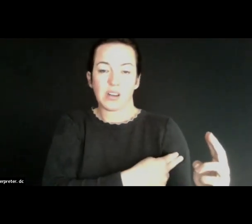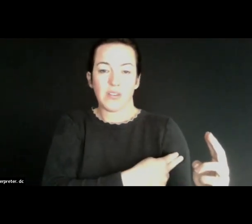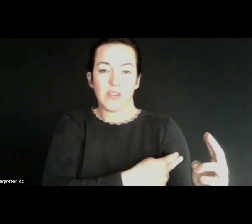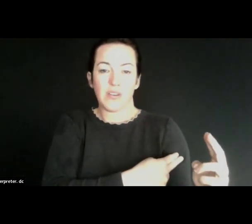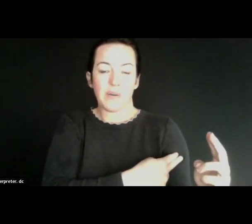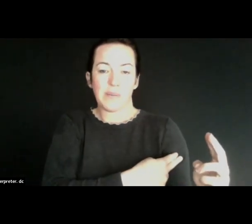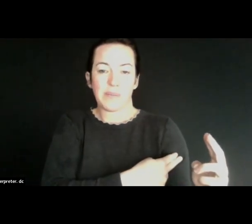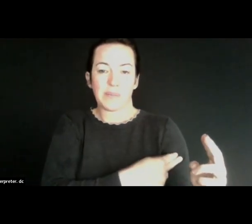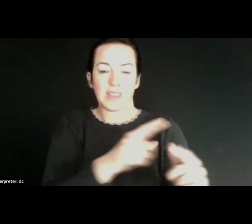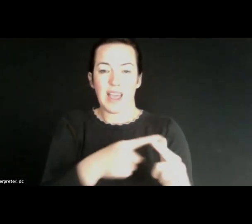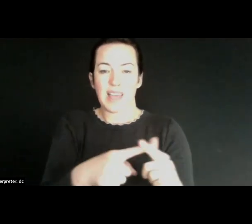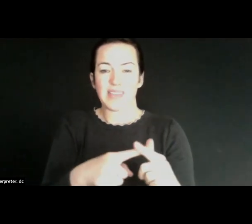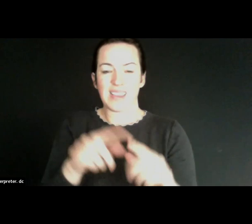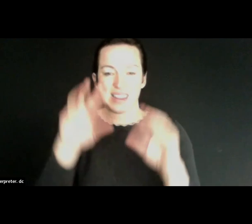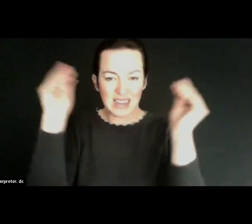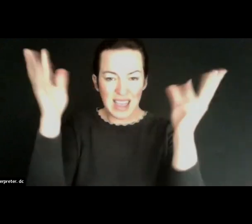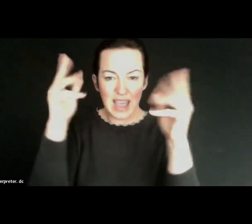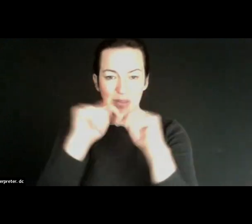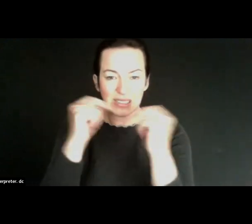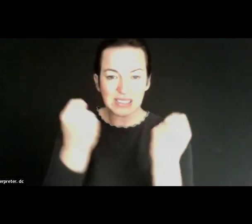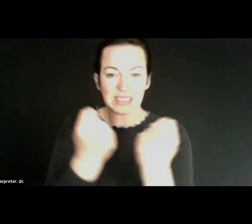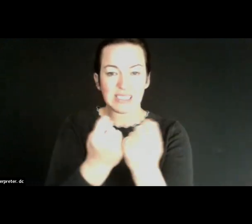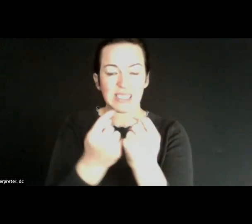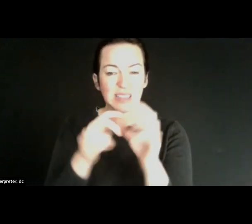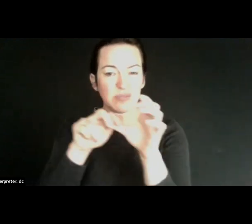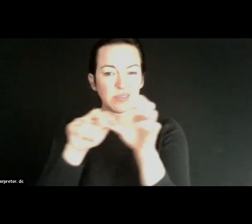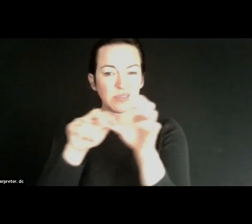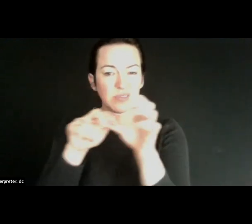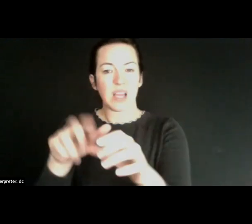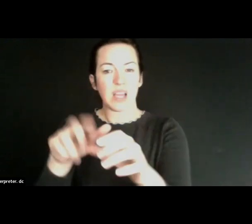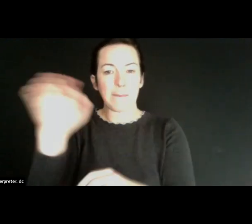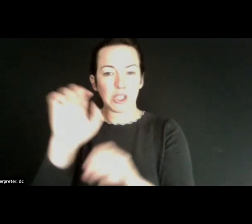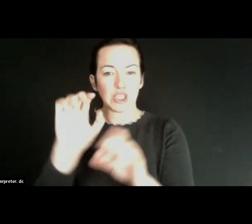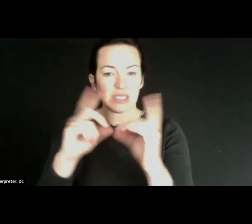the transport team, as well as the emergency department folks are now exposed. If you have,